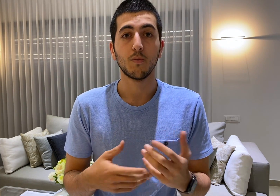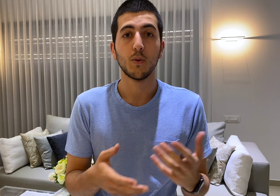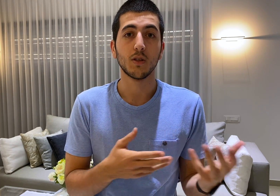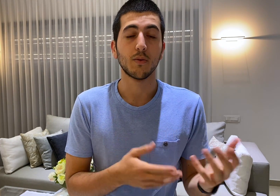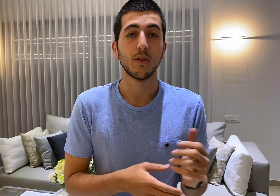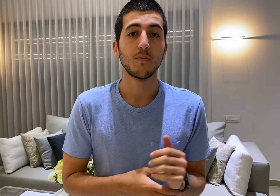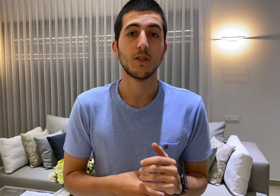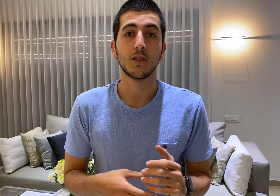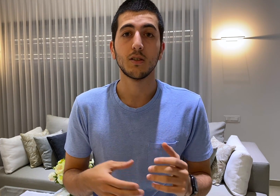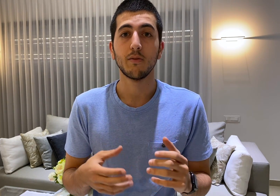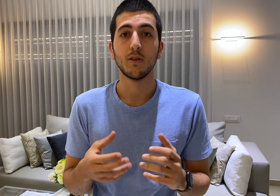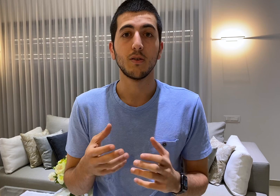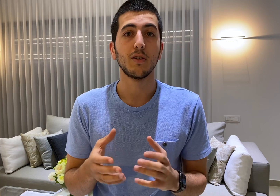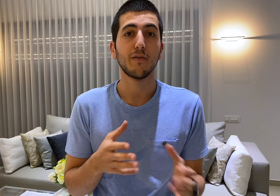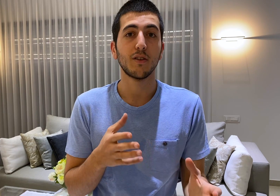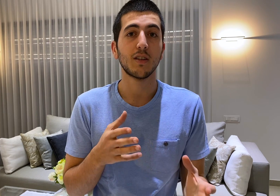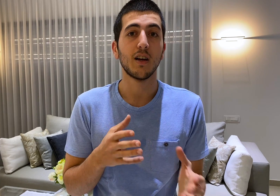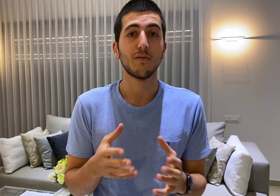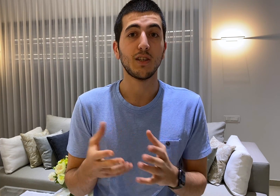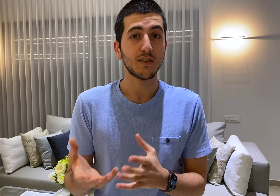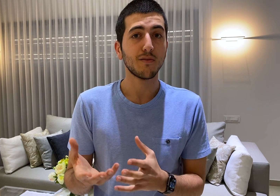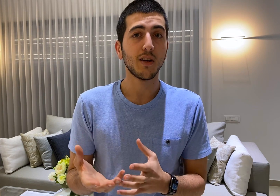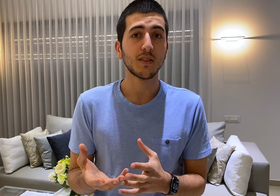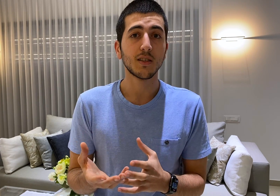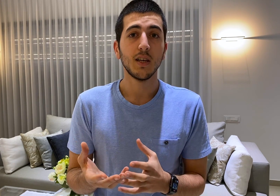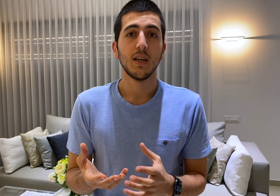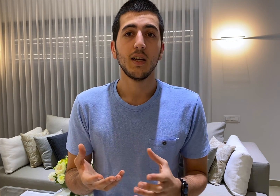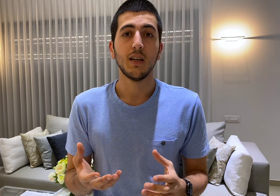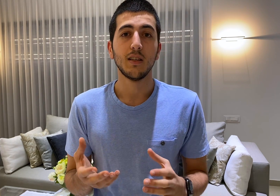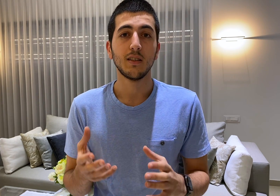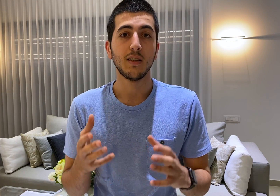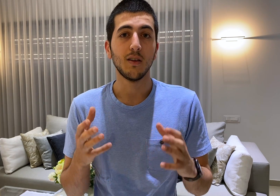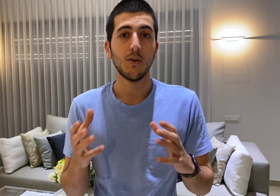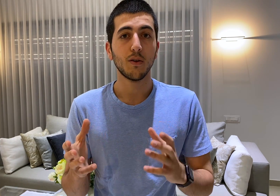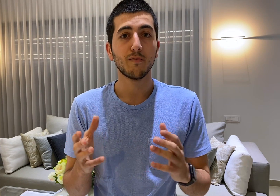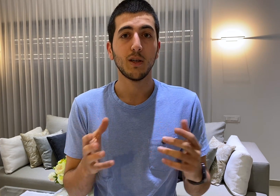post algorithms just return different kind of JSON files and in all of my